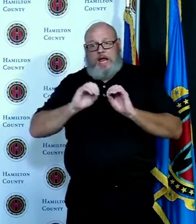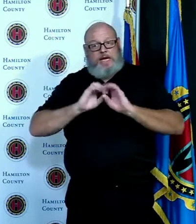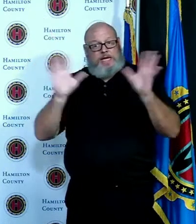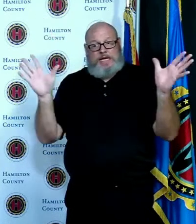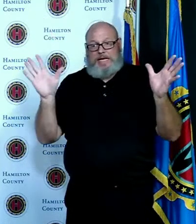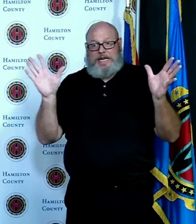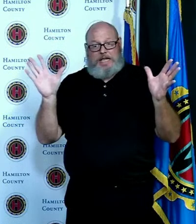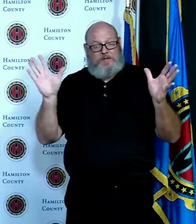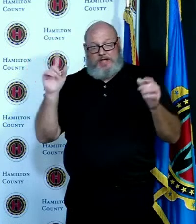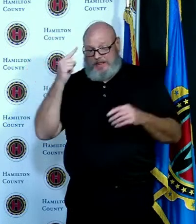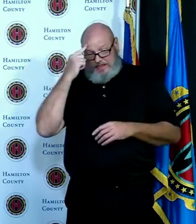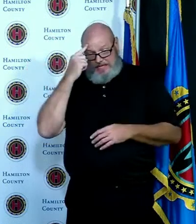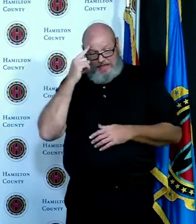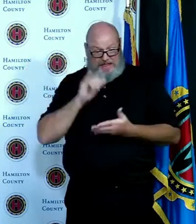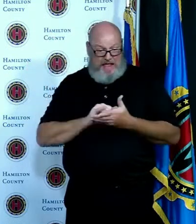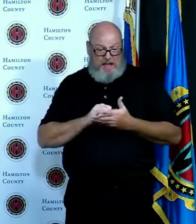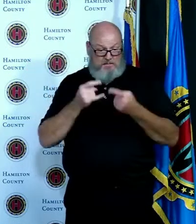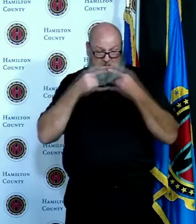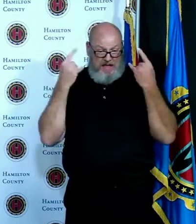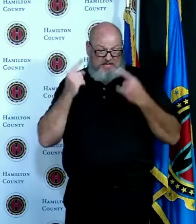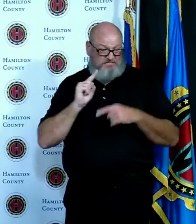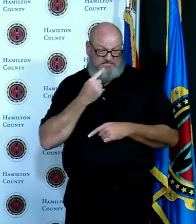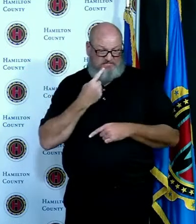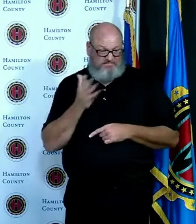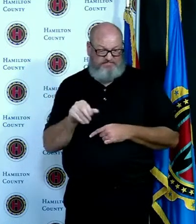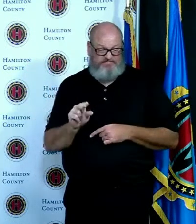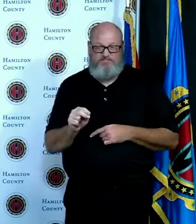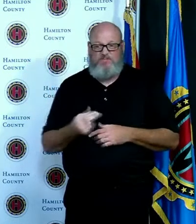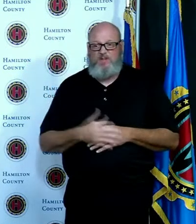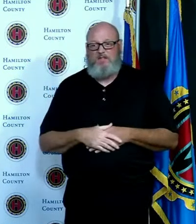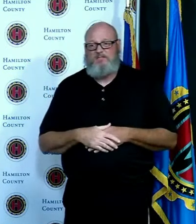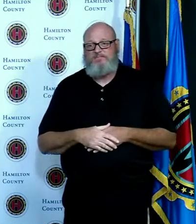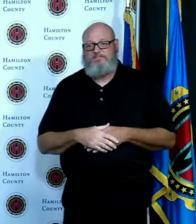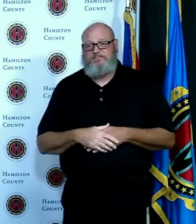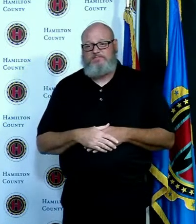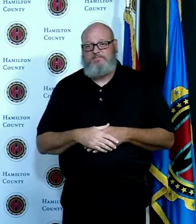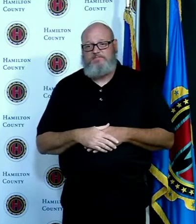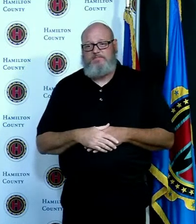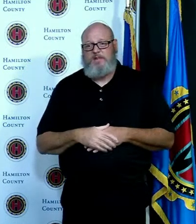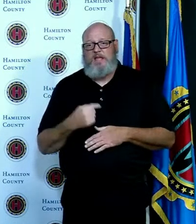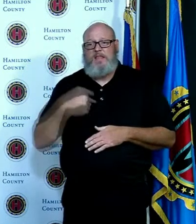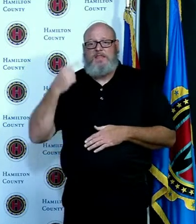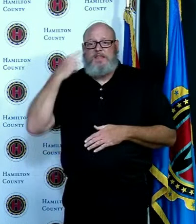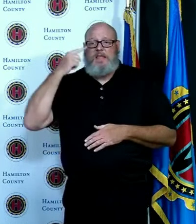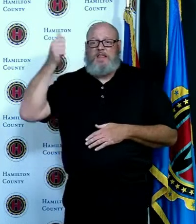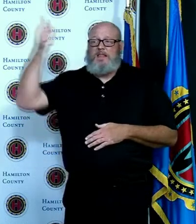rest of us and so I think that creates a mixed mess there's no question about it it creates a